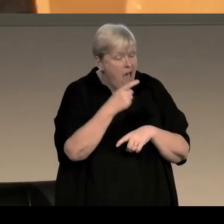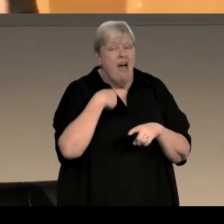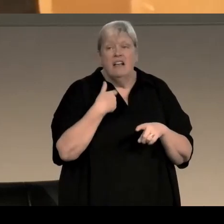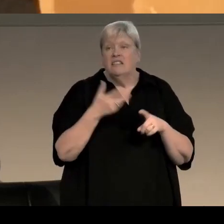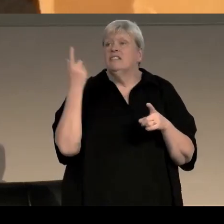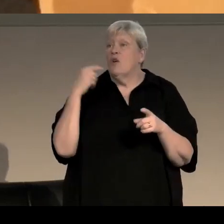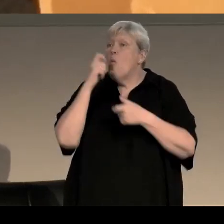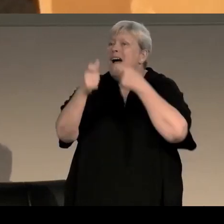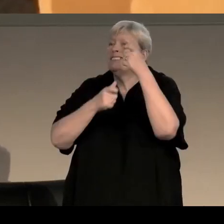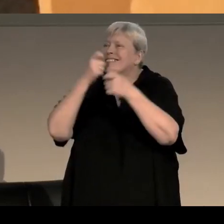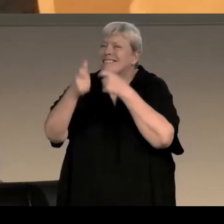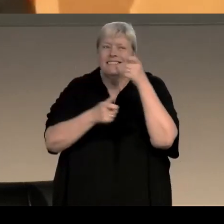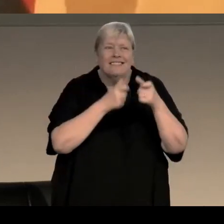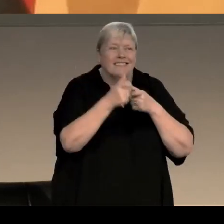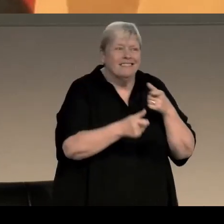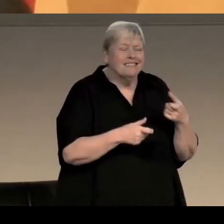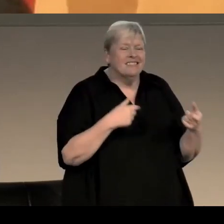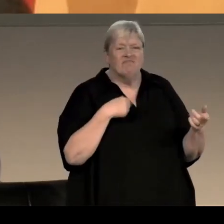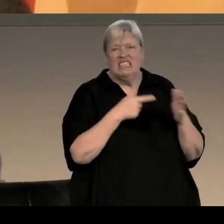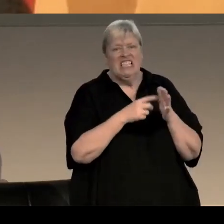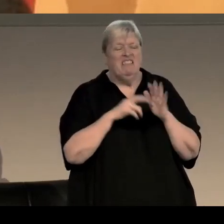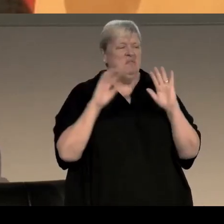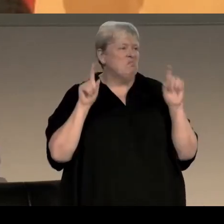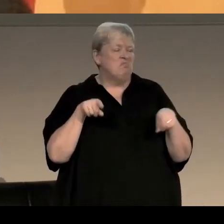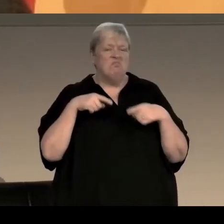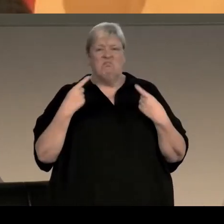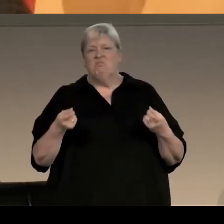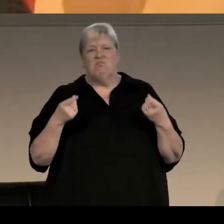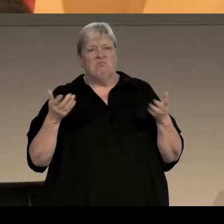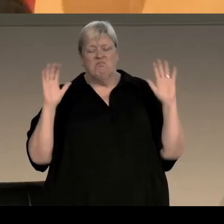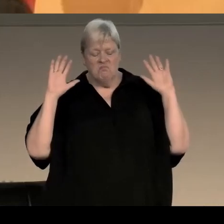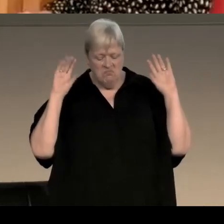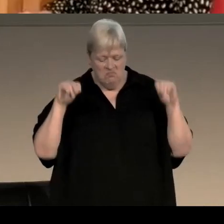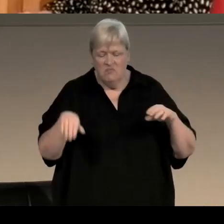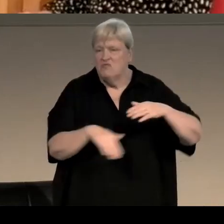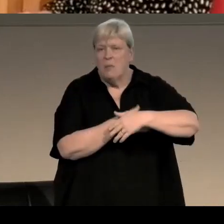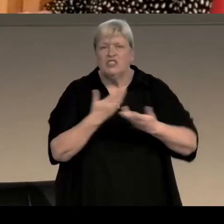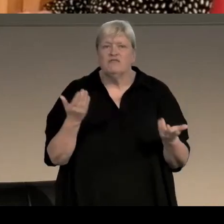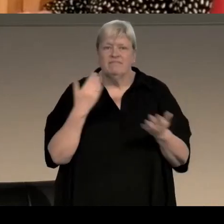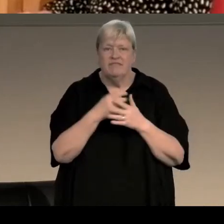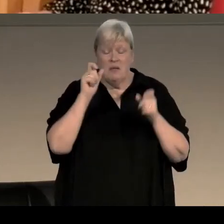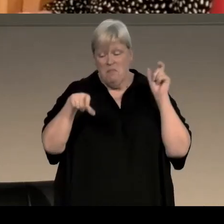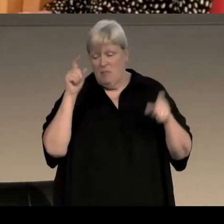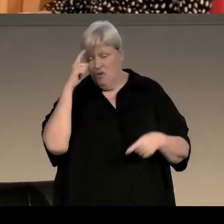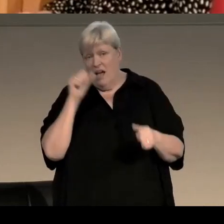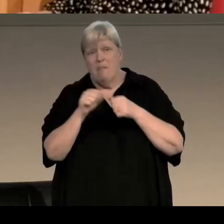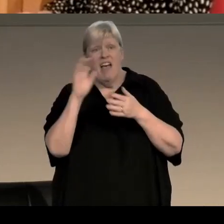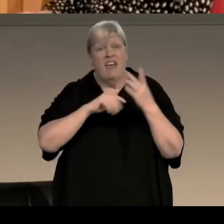about the words still, but television defeats me completely, I'm just glad that there are people out there who can do it better than me.